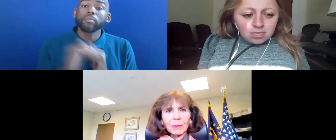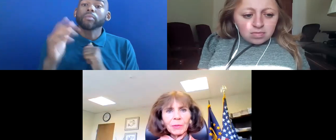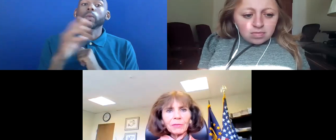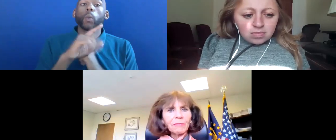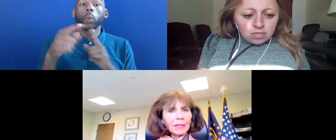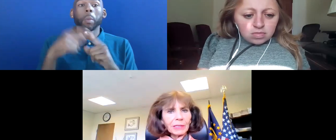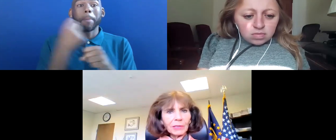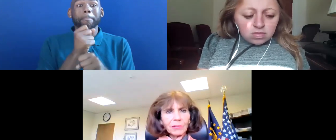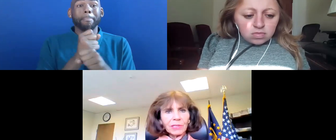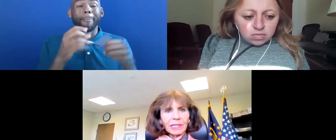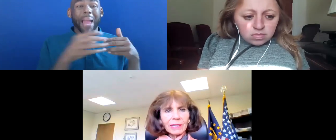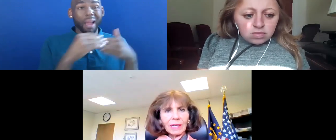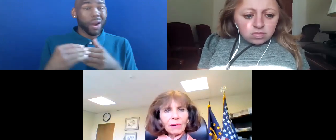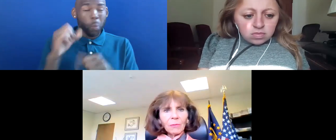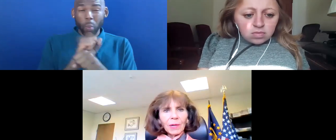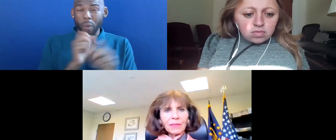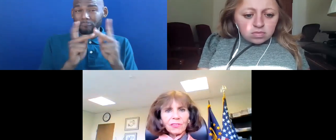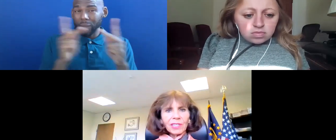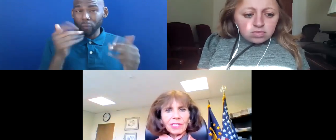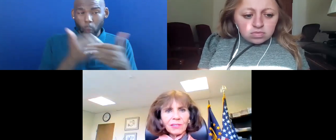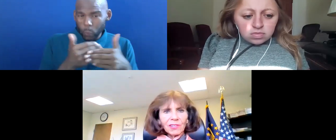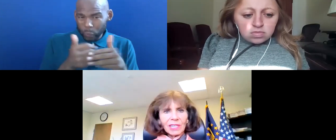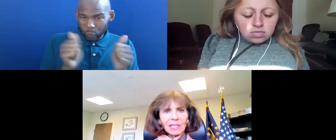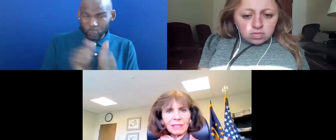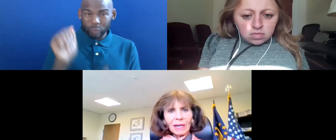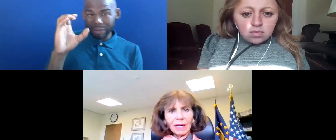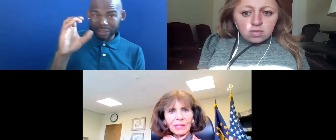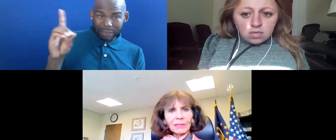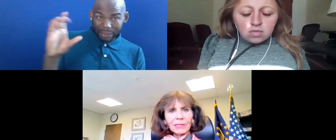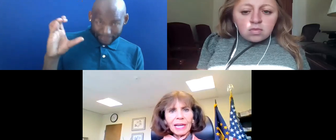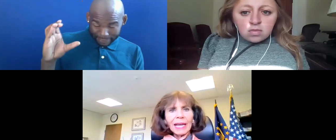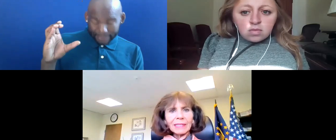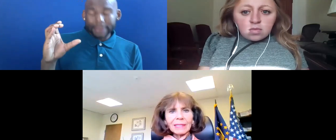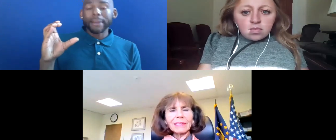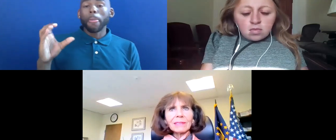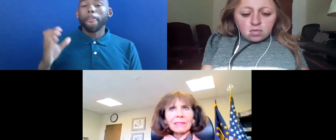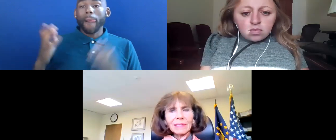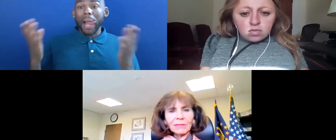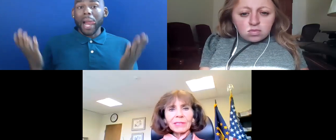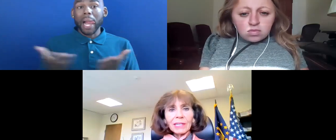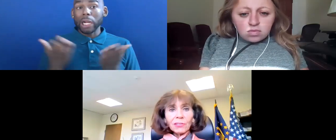WE WORKED CLOSELY WITH THE CDC AND HERE IN HHS.